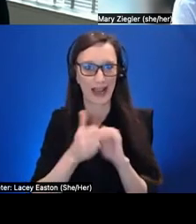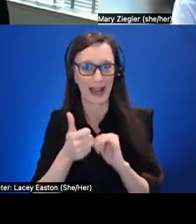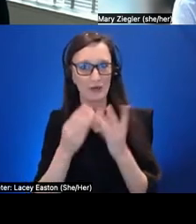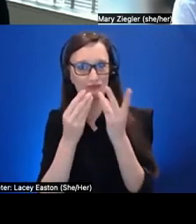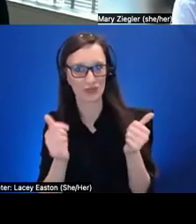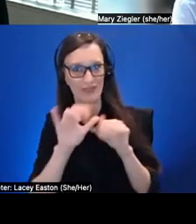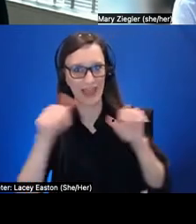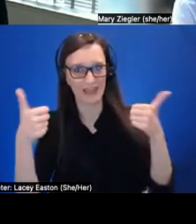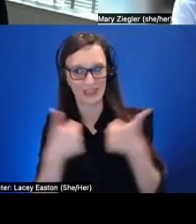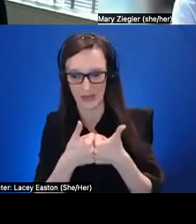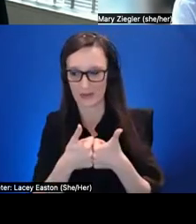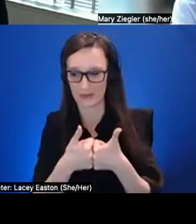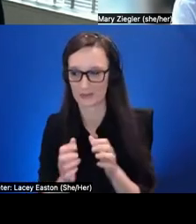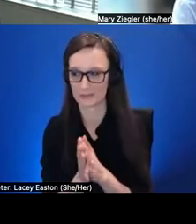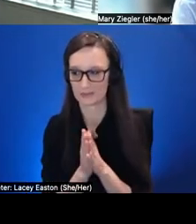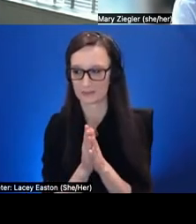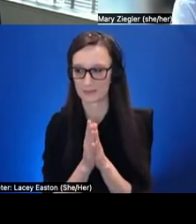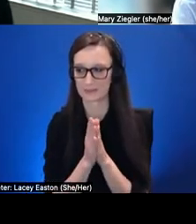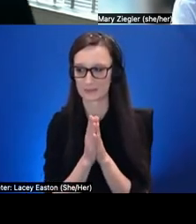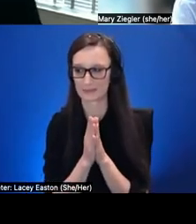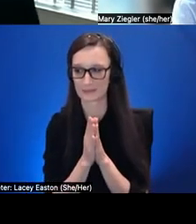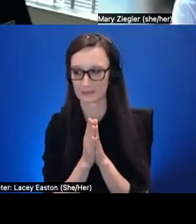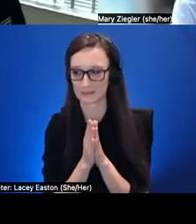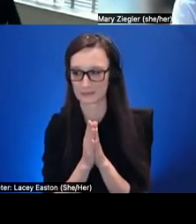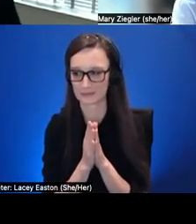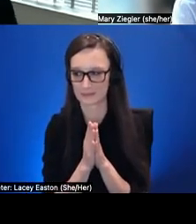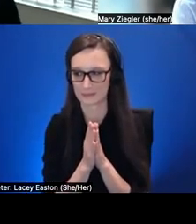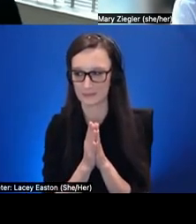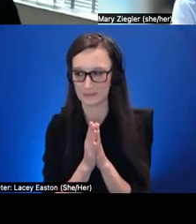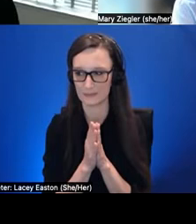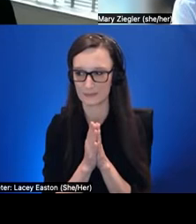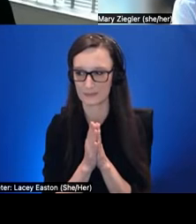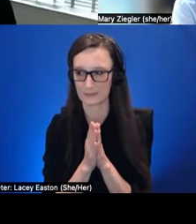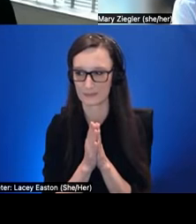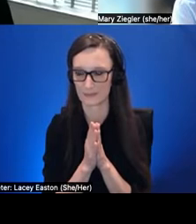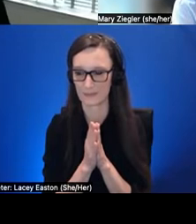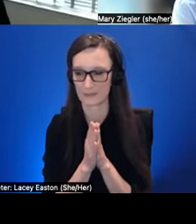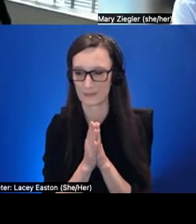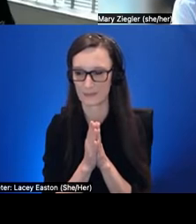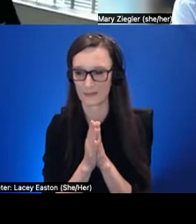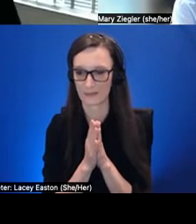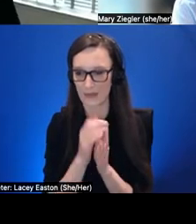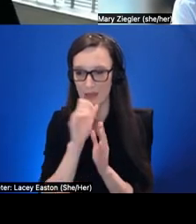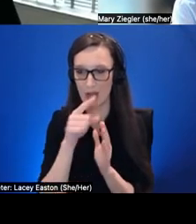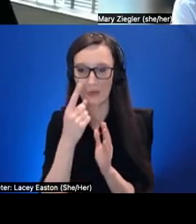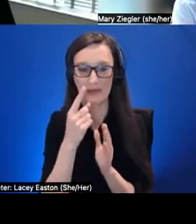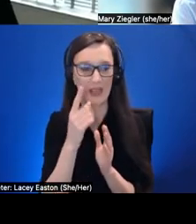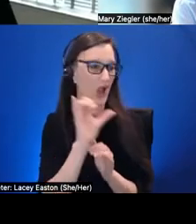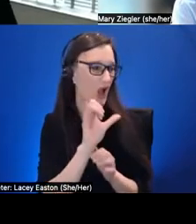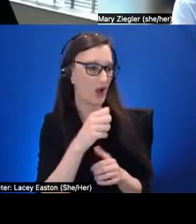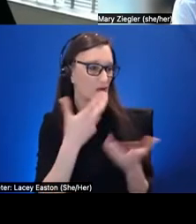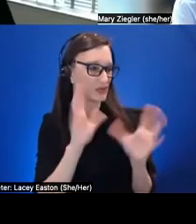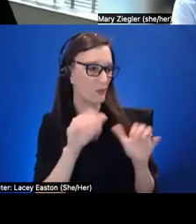um rather than just a stop not to explore social social worlds or synchronous communication